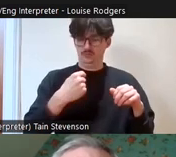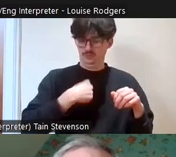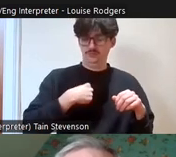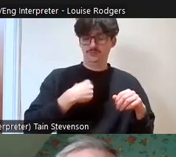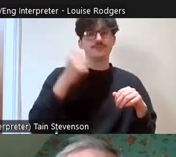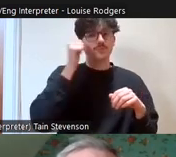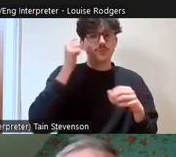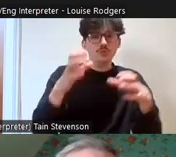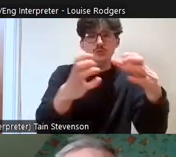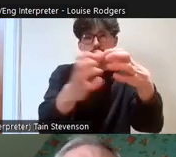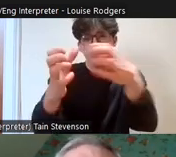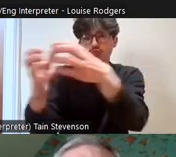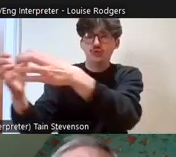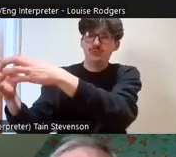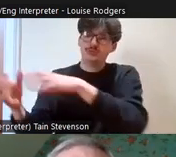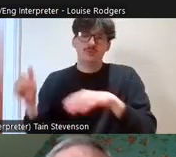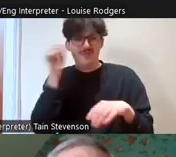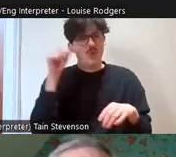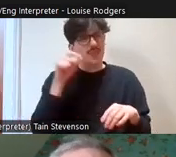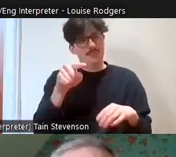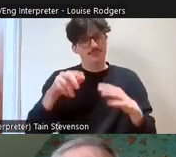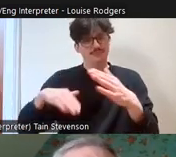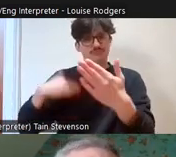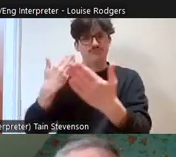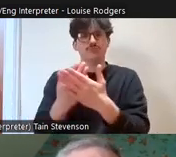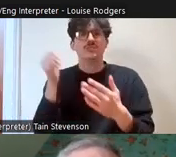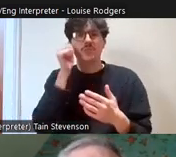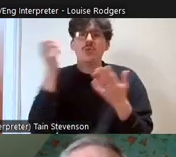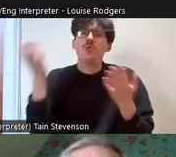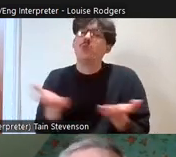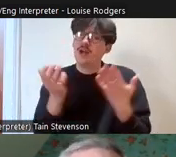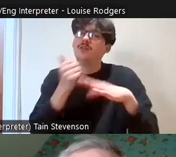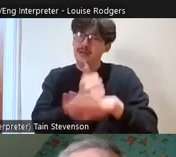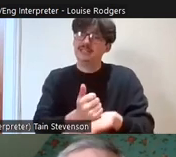we've been around for 15 years so we know where the groups are, what they're doing and it will